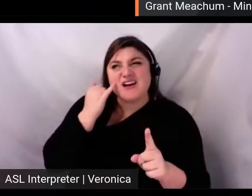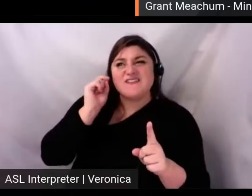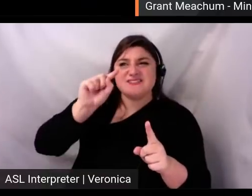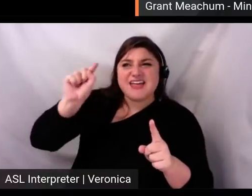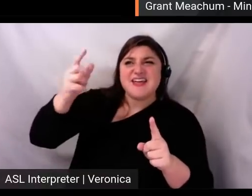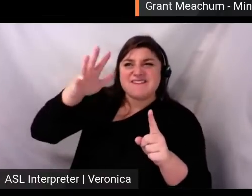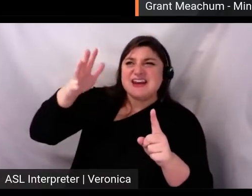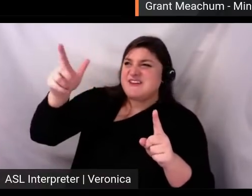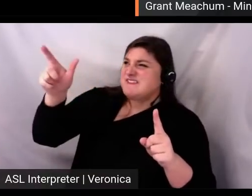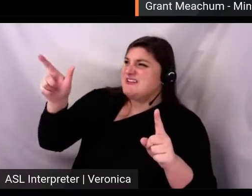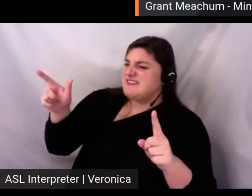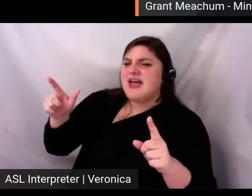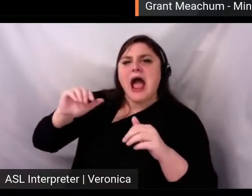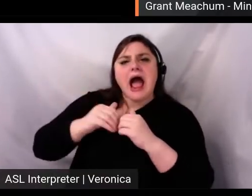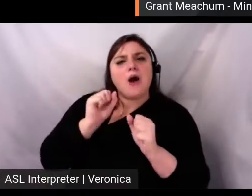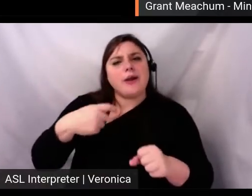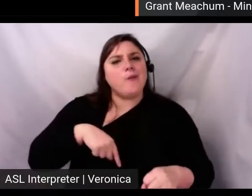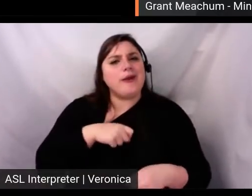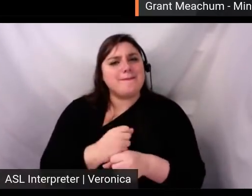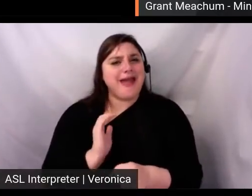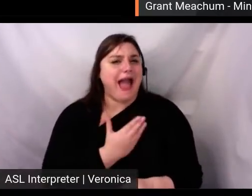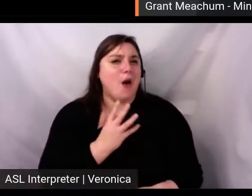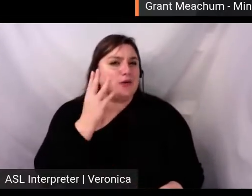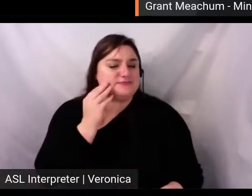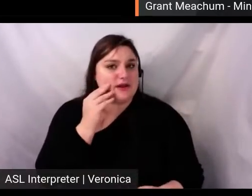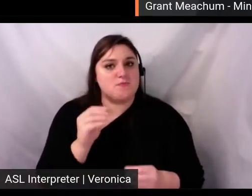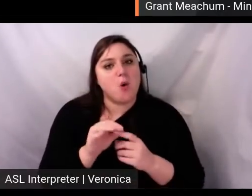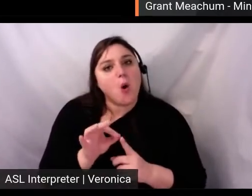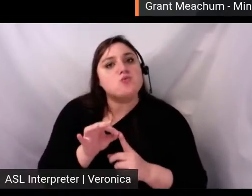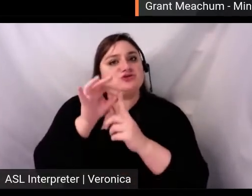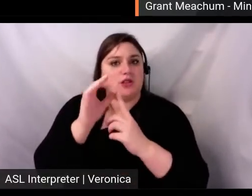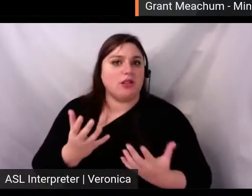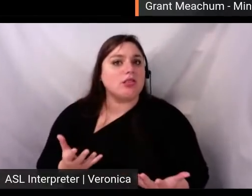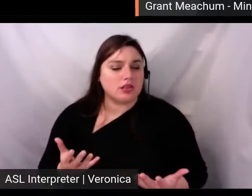as our guide. So in that spirit, our first virtual project was initiated